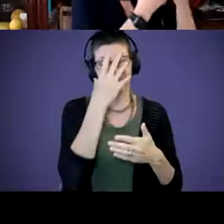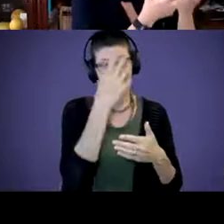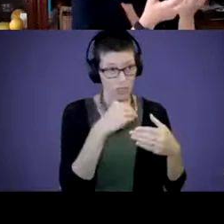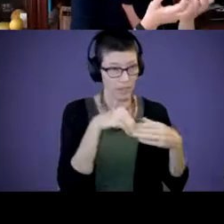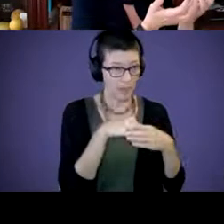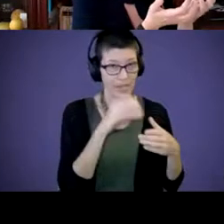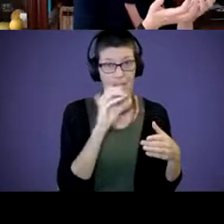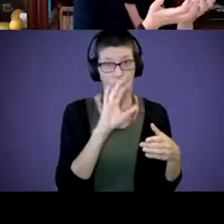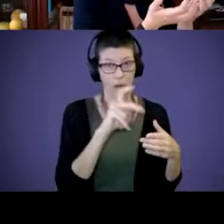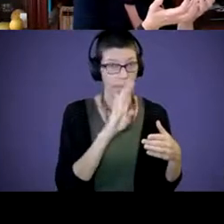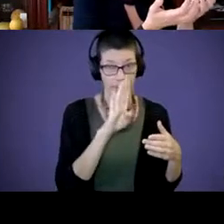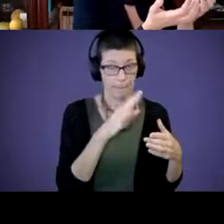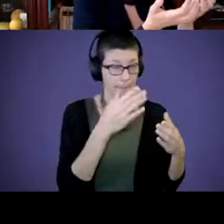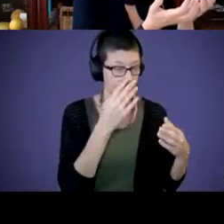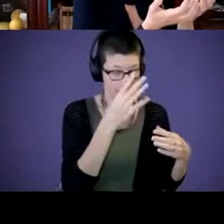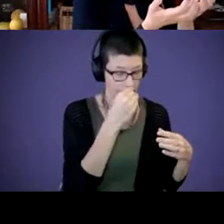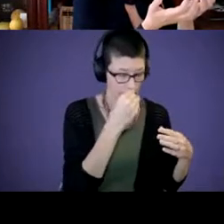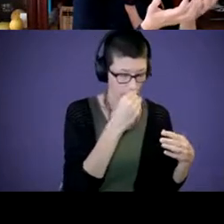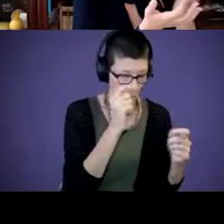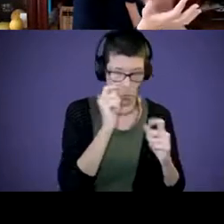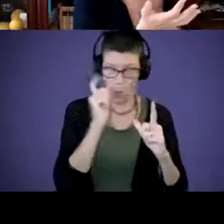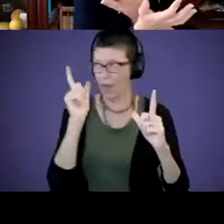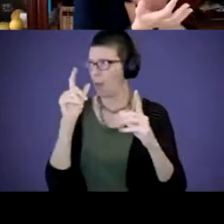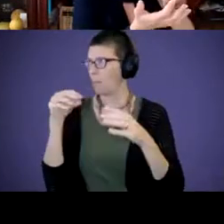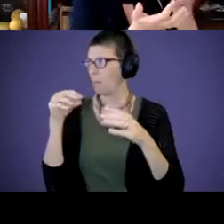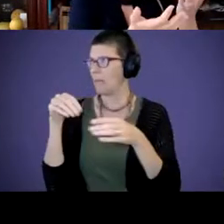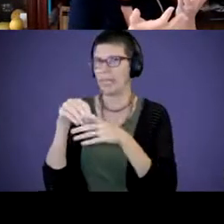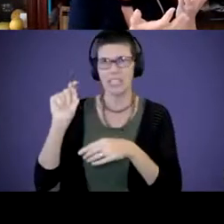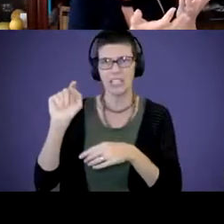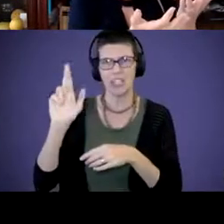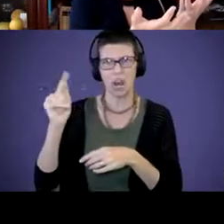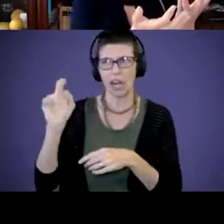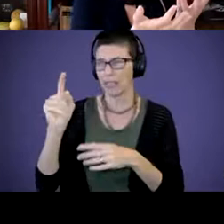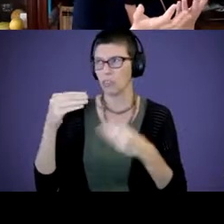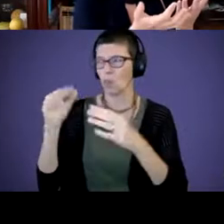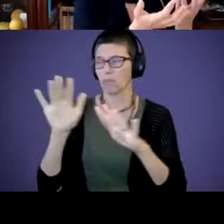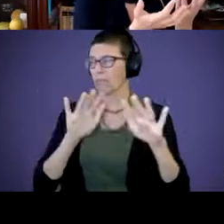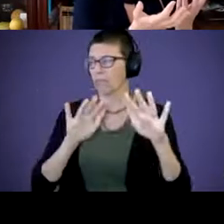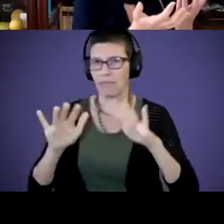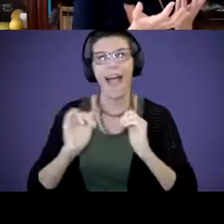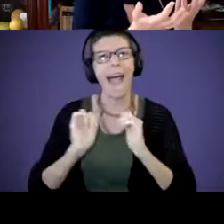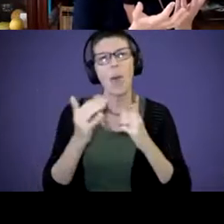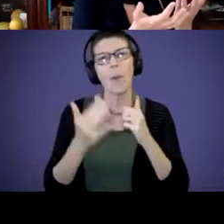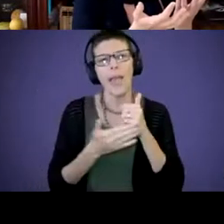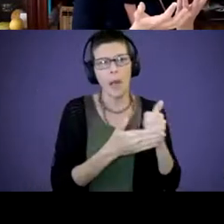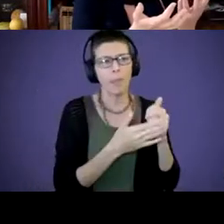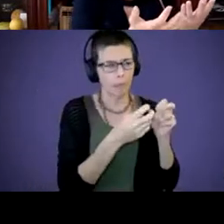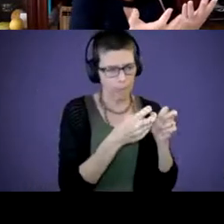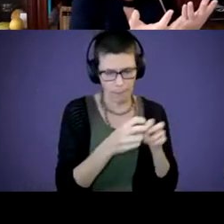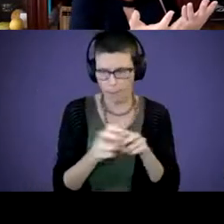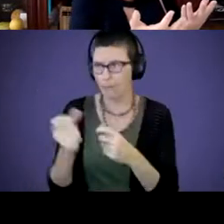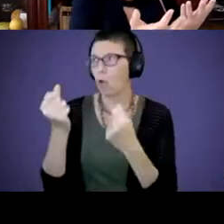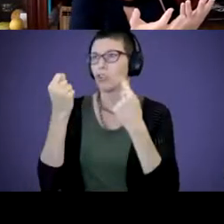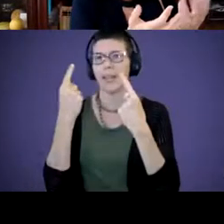up in Target, right? How do they, how do we help them transition and understand what that process,